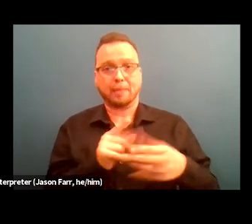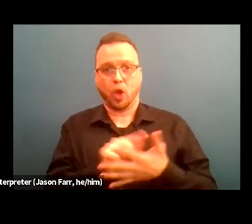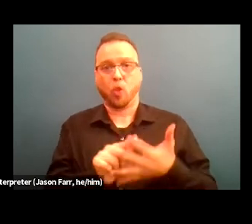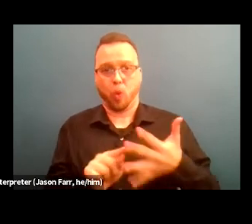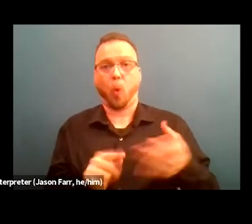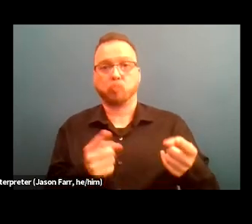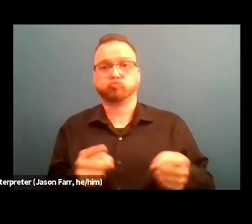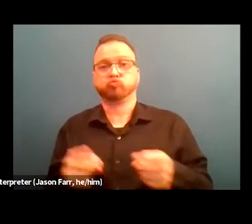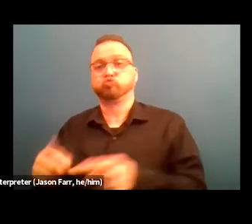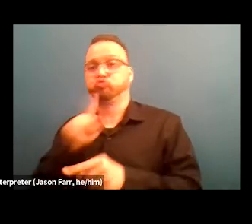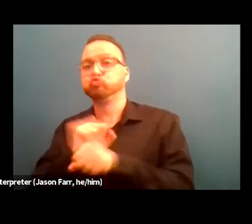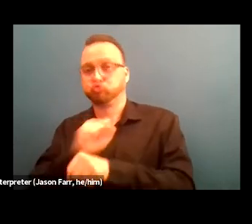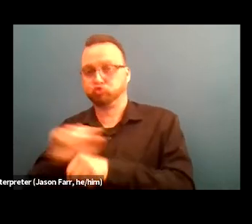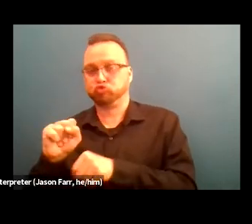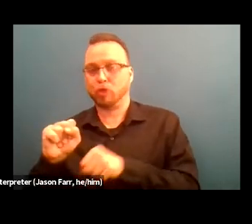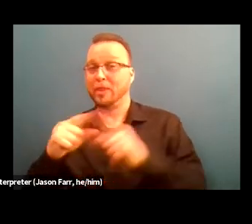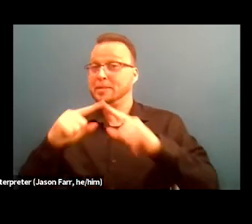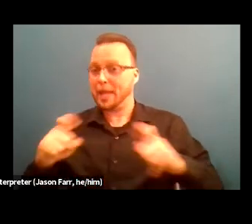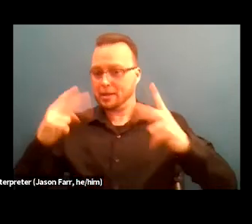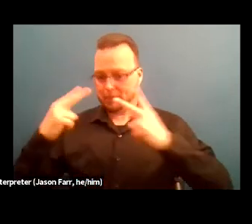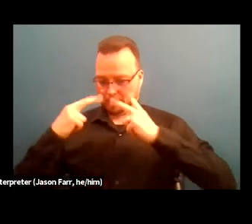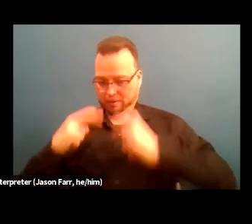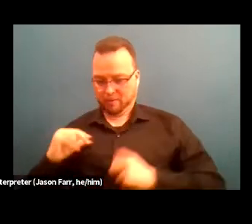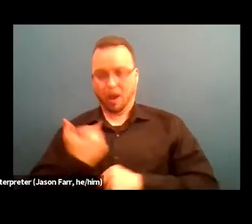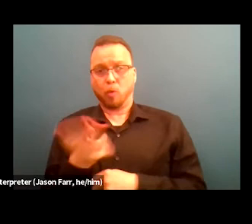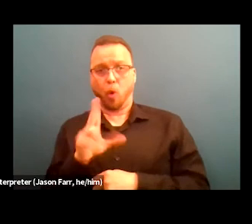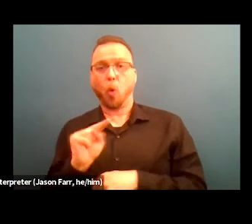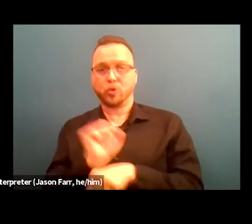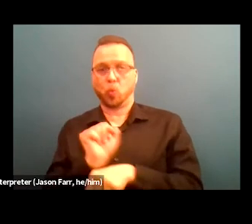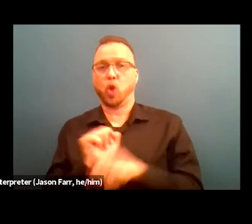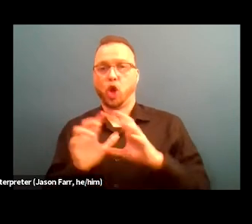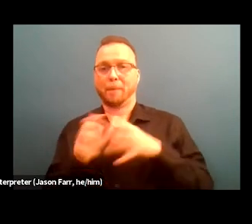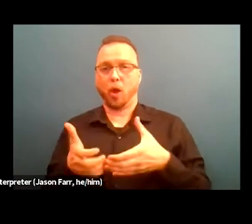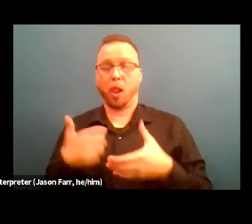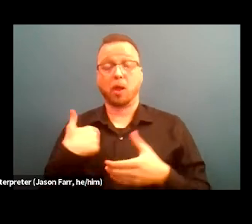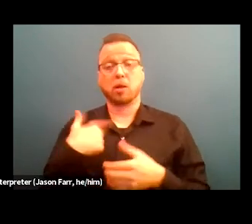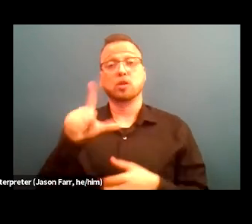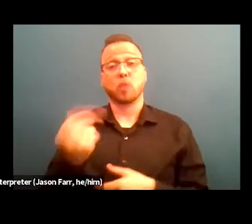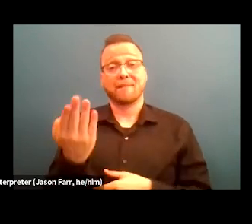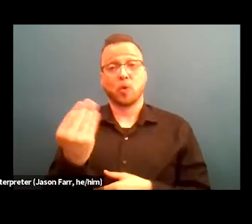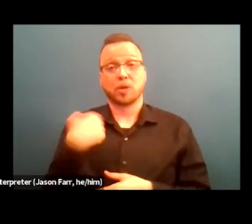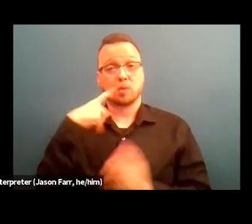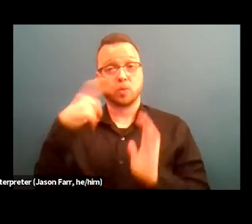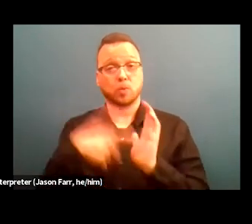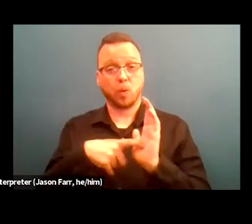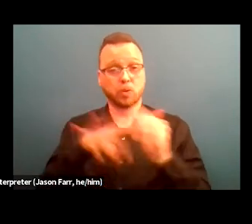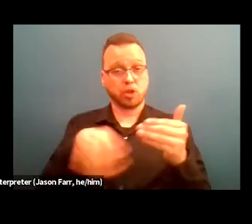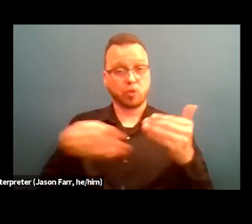and really looking at our own workforce. In 2013, you'll see these grid down at the bottom.